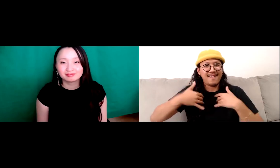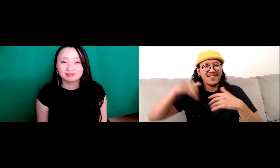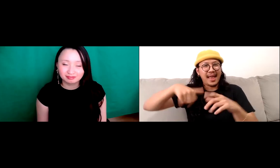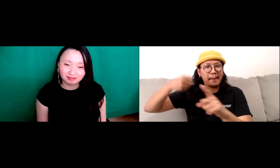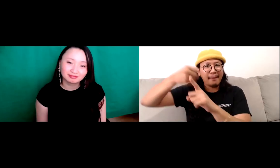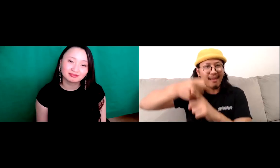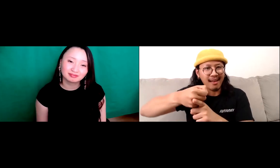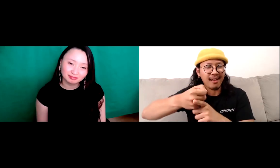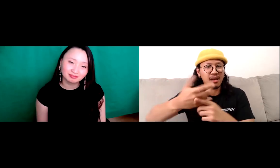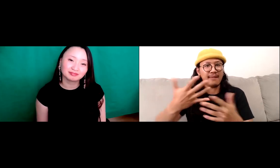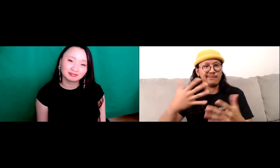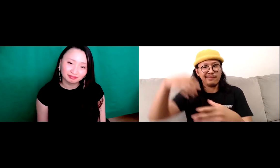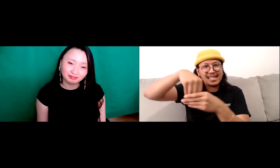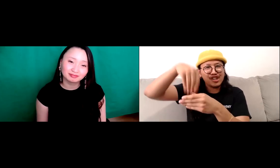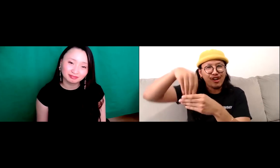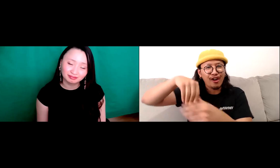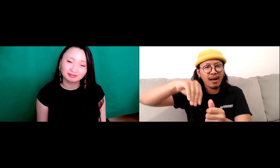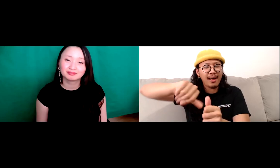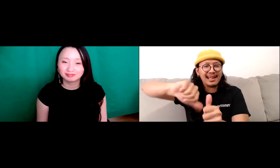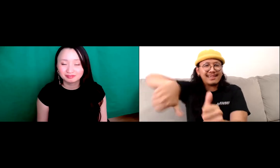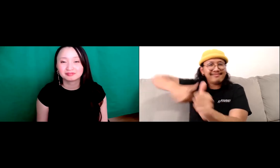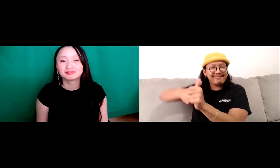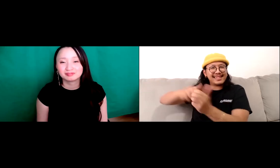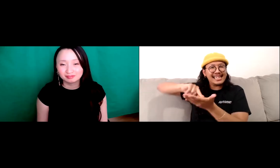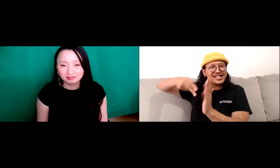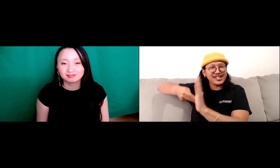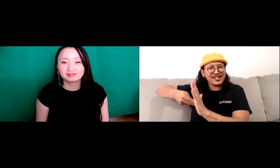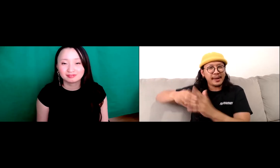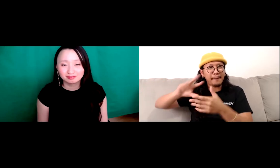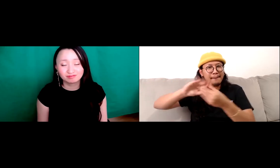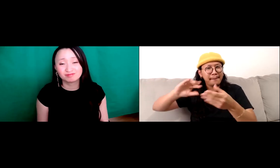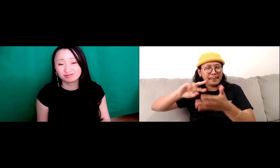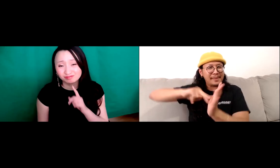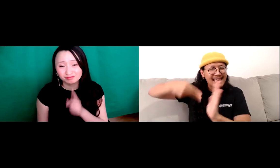at so I don't know if it's the language, in itself, or if there's something, if there's